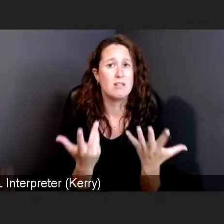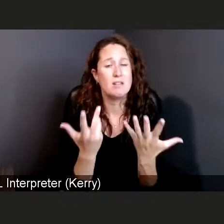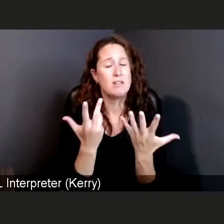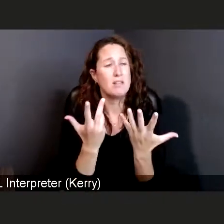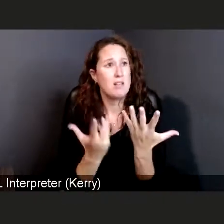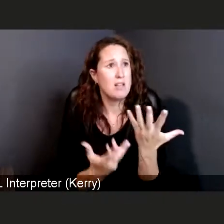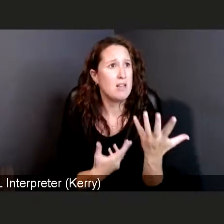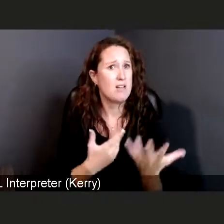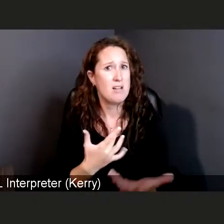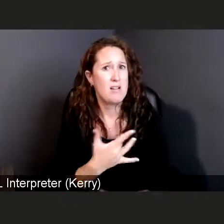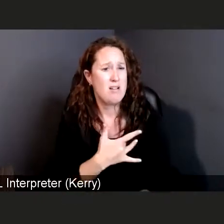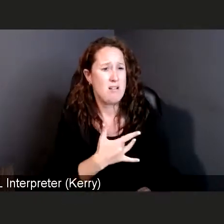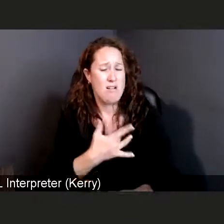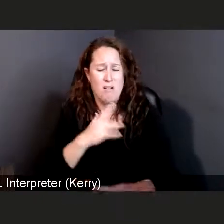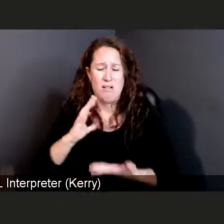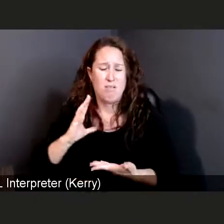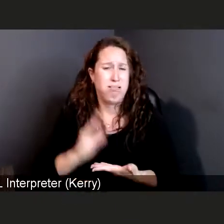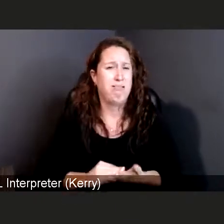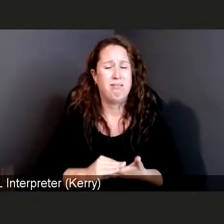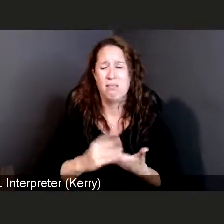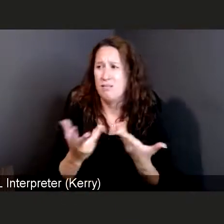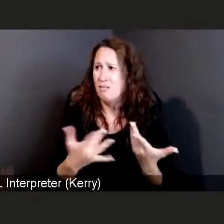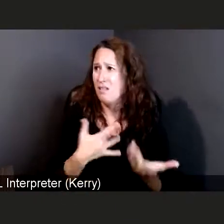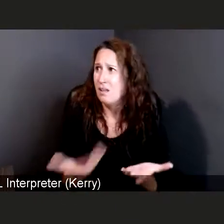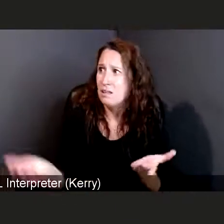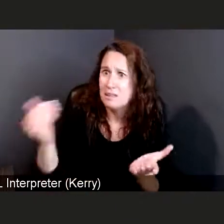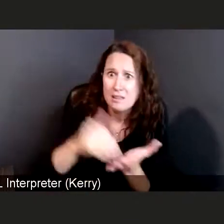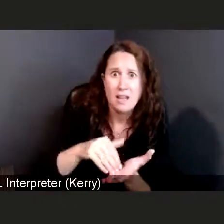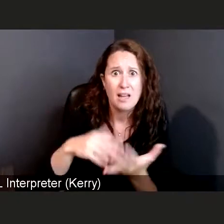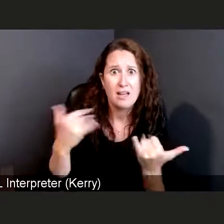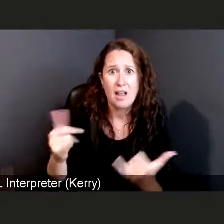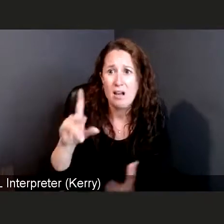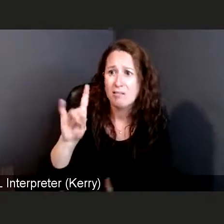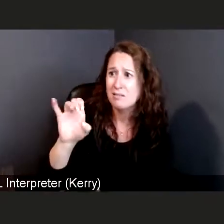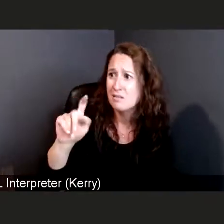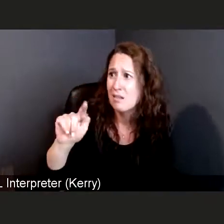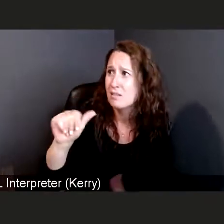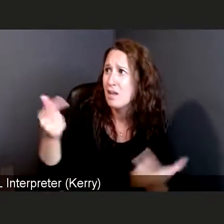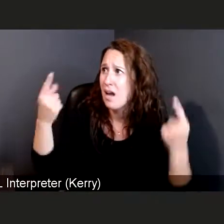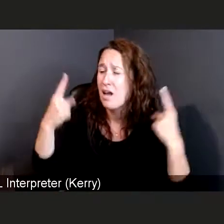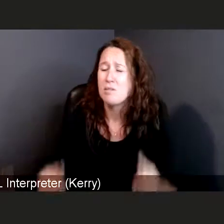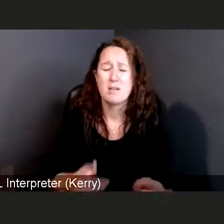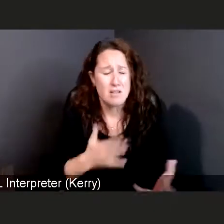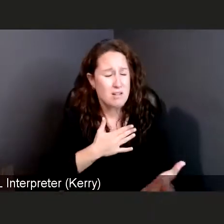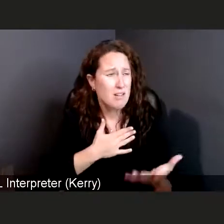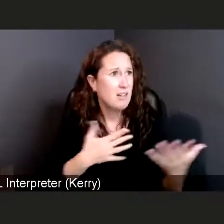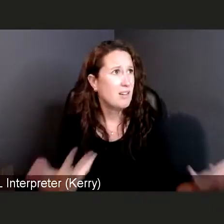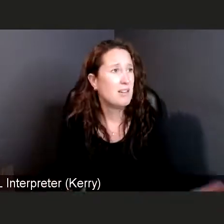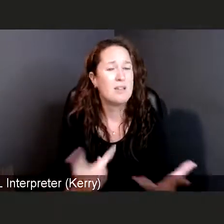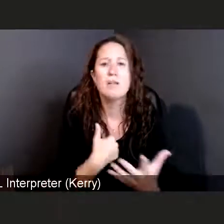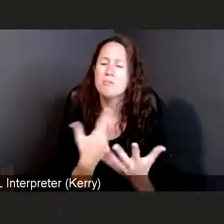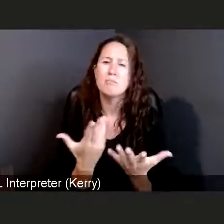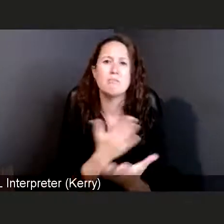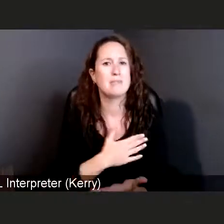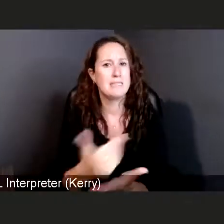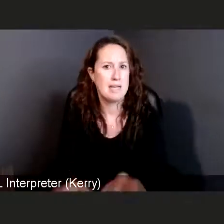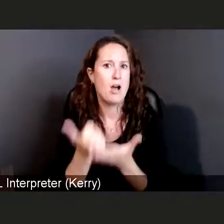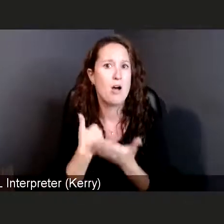by the fact that we have this new surge coming up. So please help us and help us help you in making sure